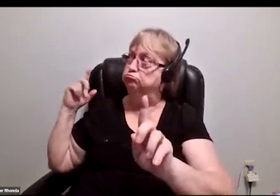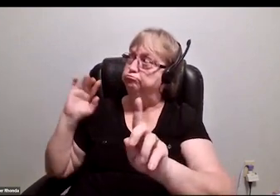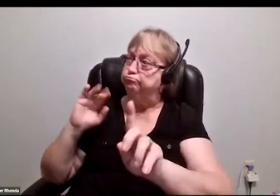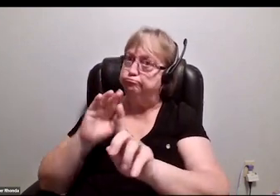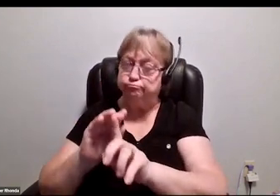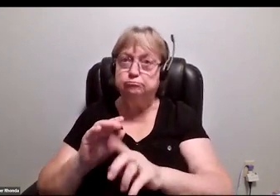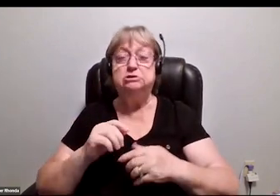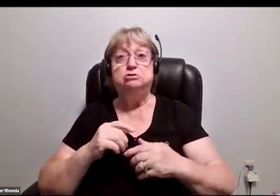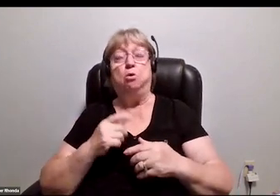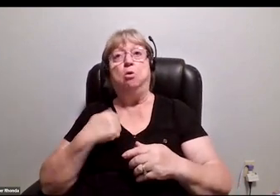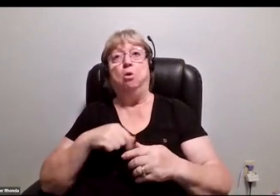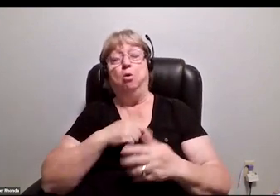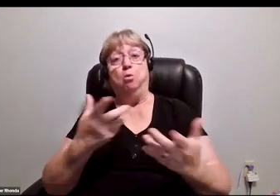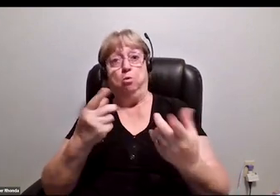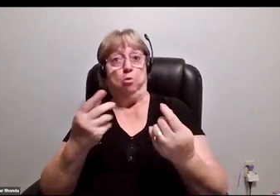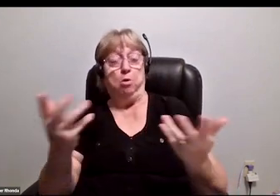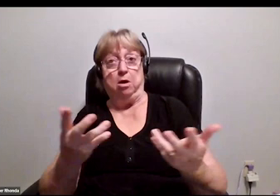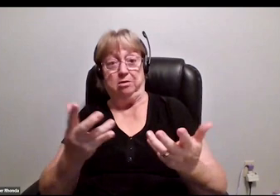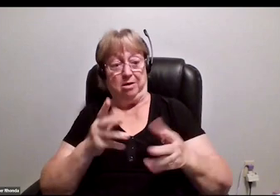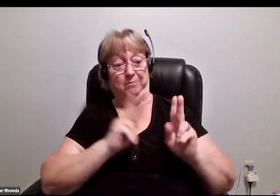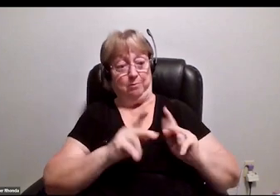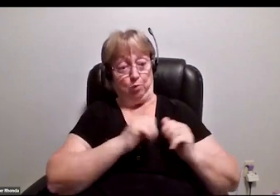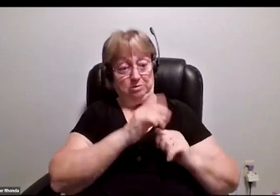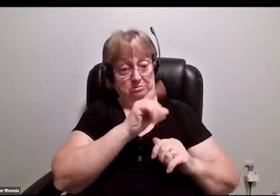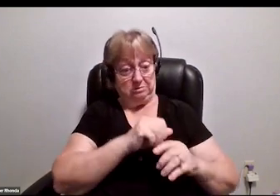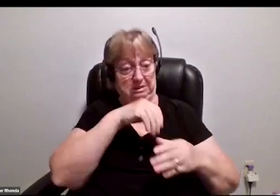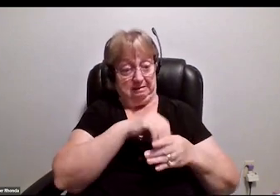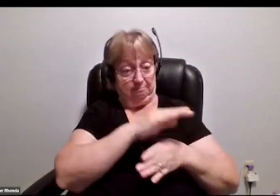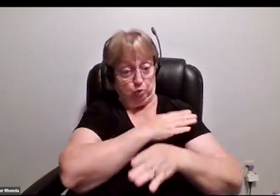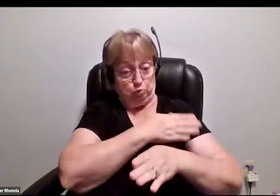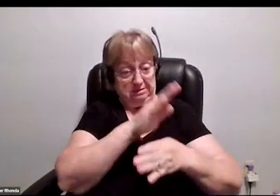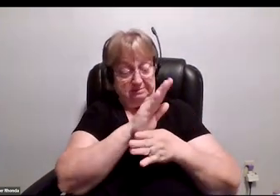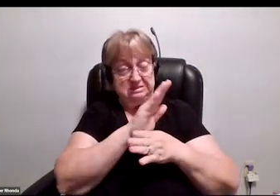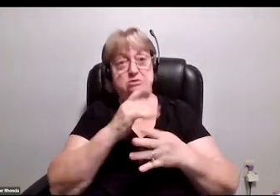What we want to do as people with disabilities in the music industry is start to get